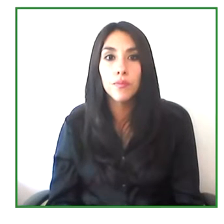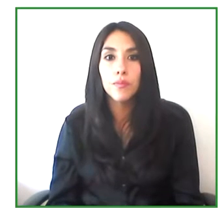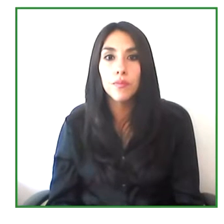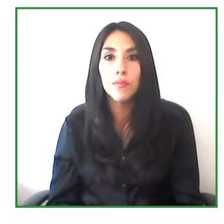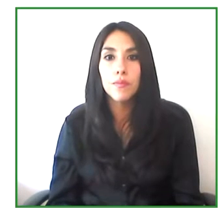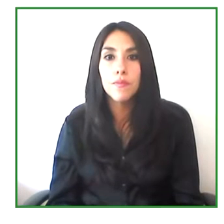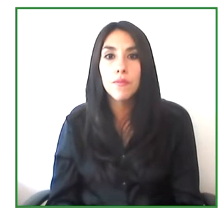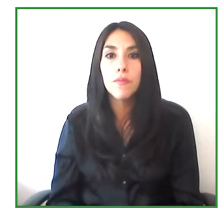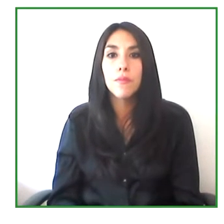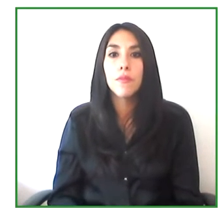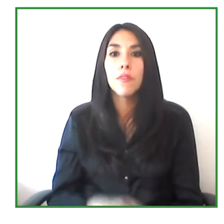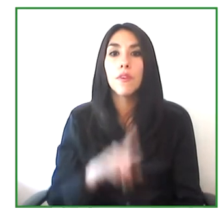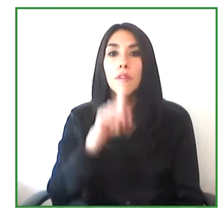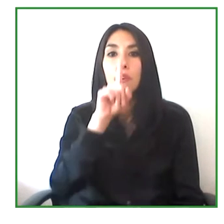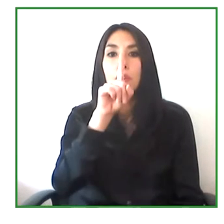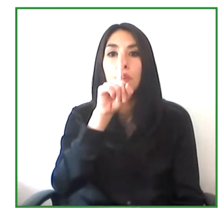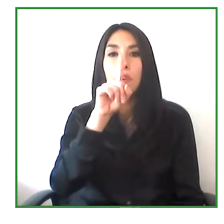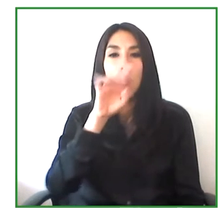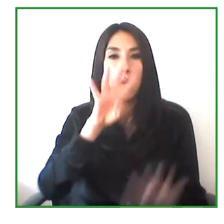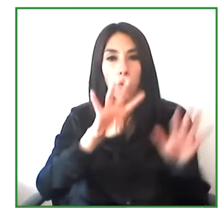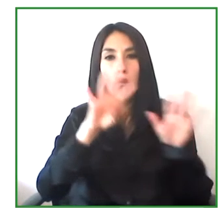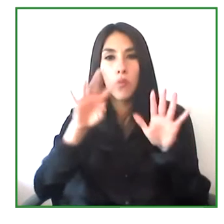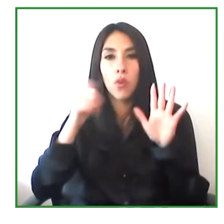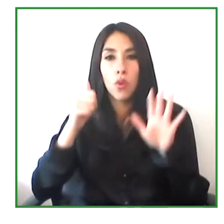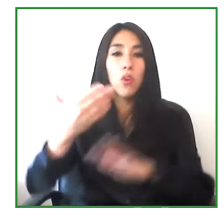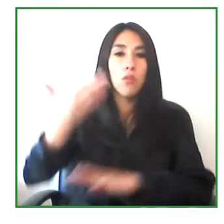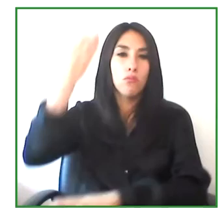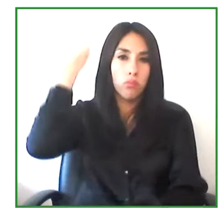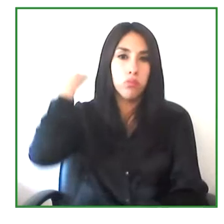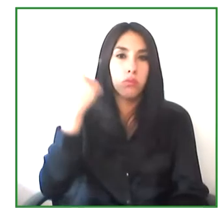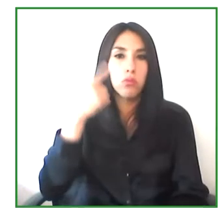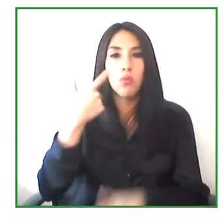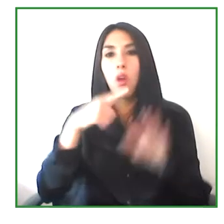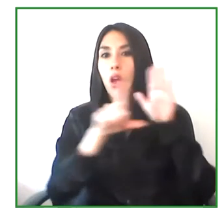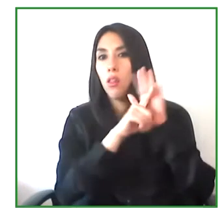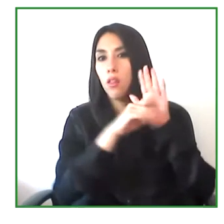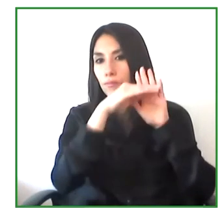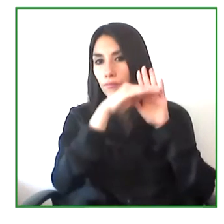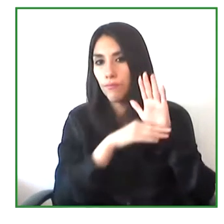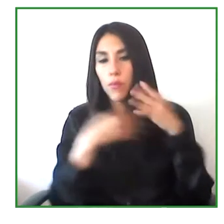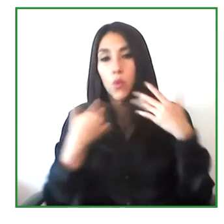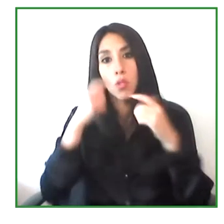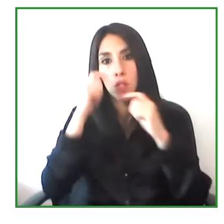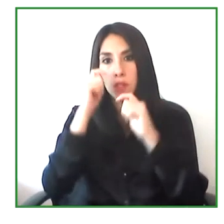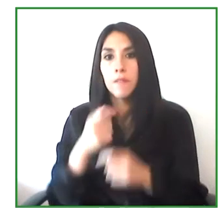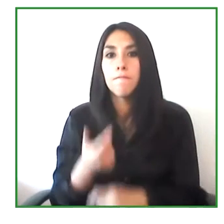324 that helped us in our country because it was the moment